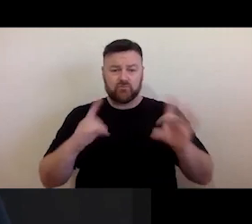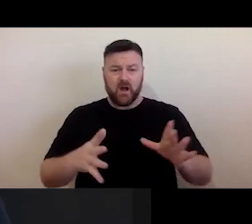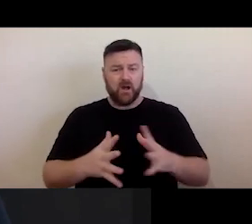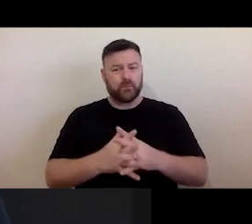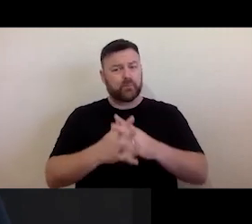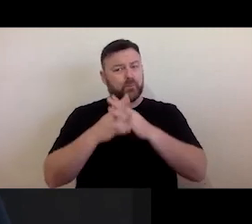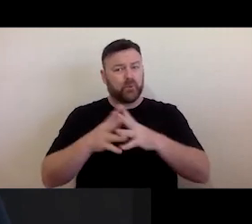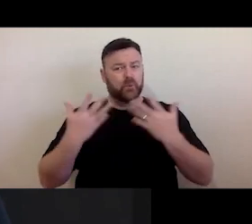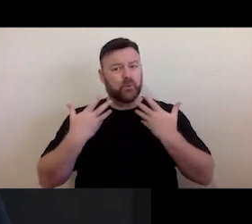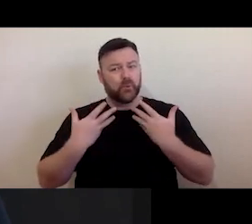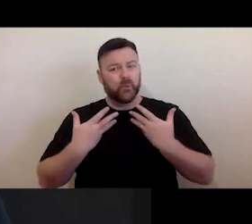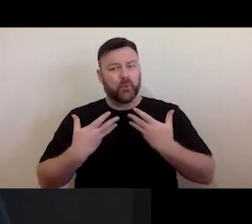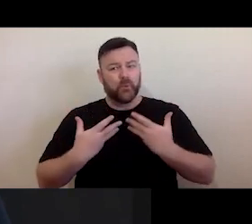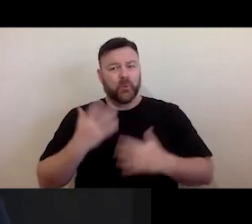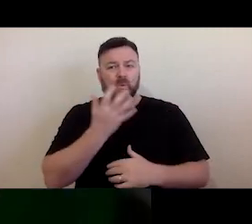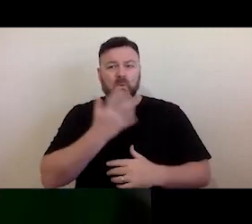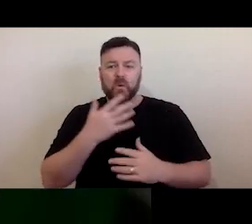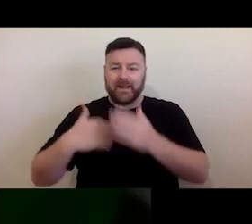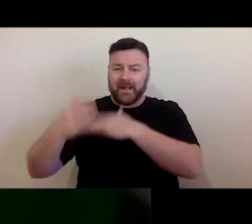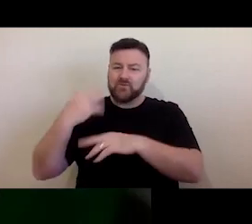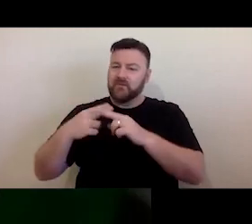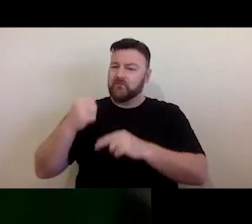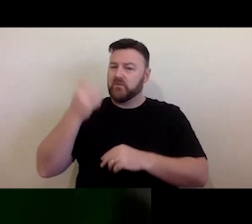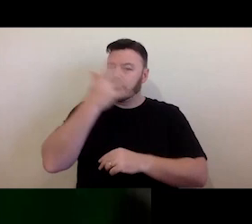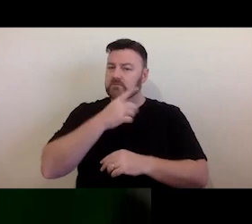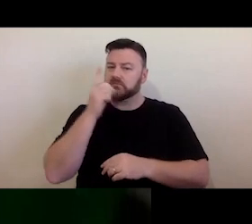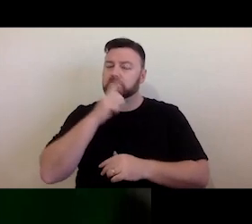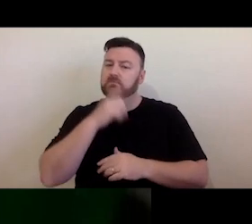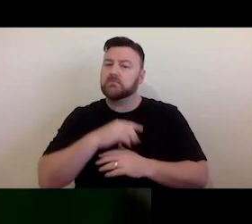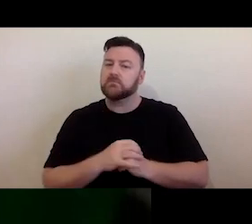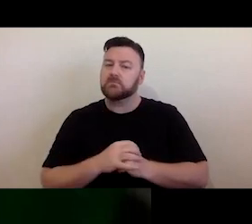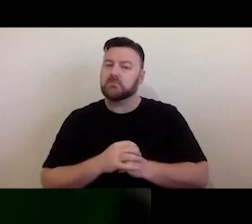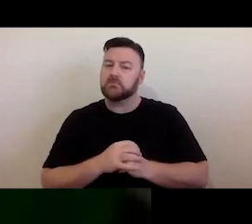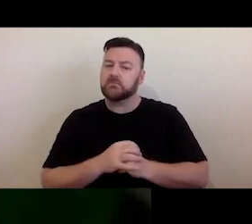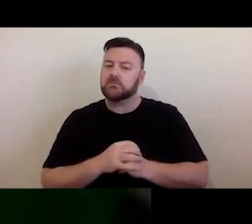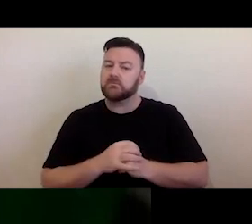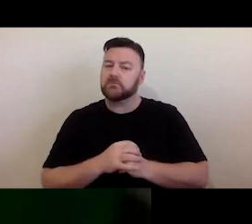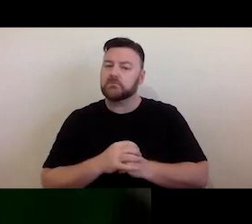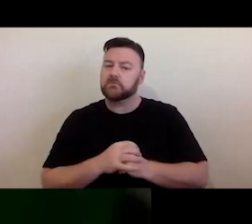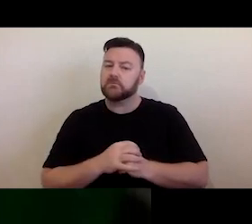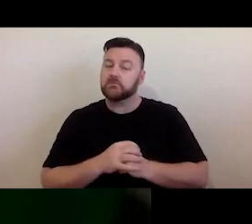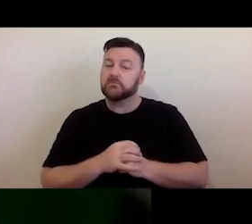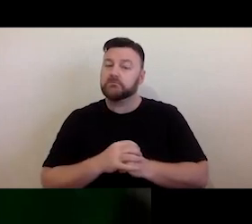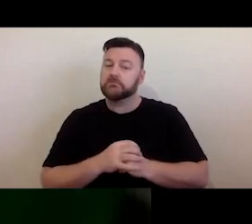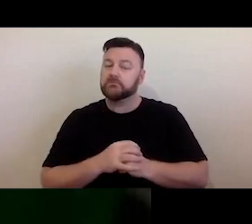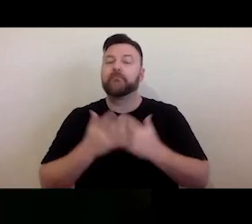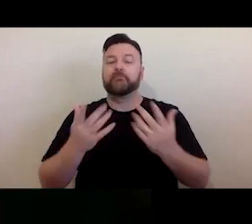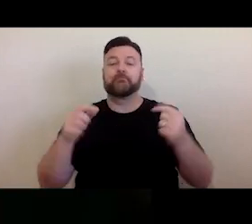starting with our first peoples. With today's session, feel free to take your own notes if you wish.